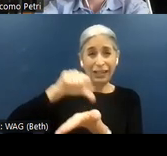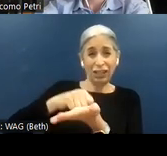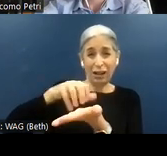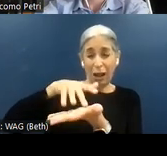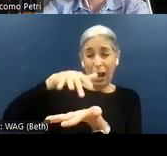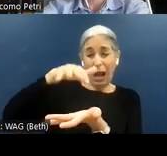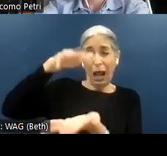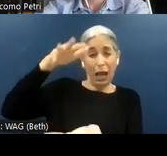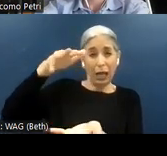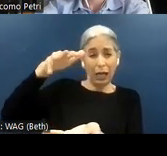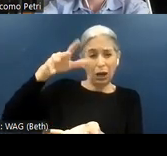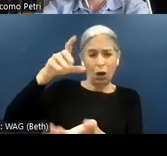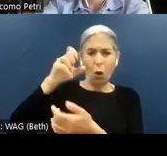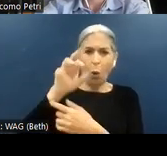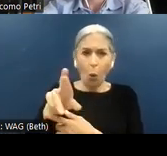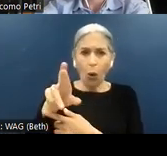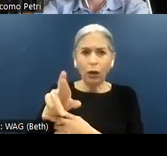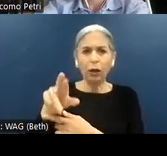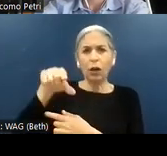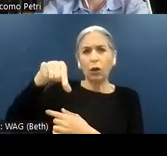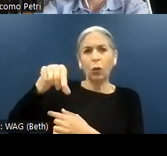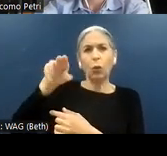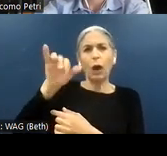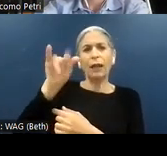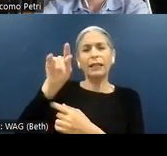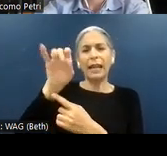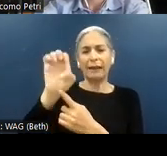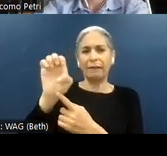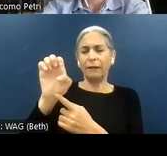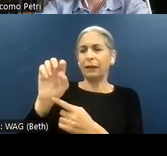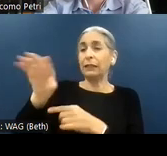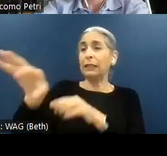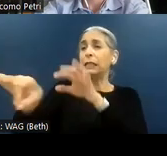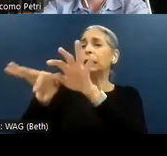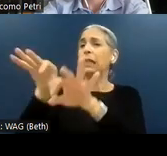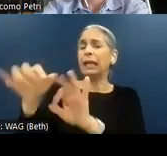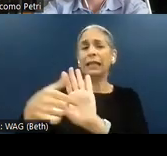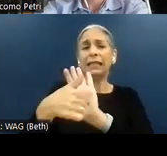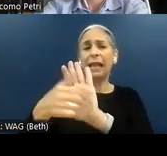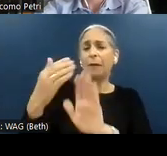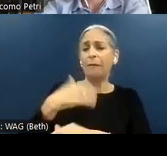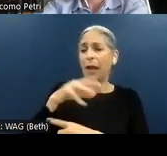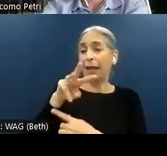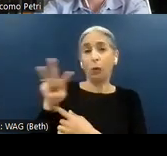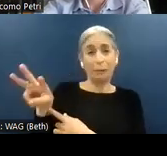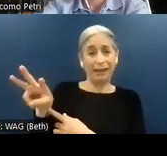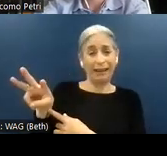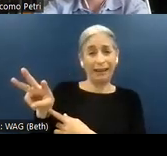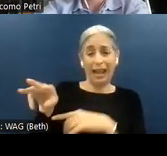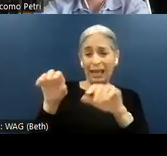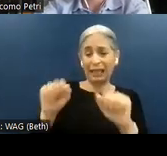a qualitative audit, so just selecting a representative sample of my website so I can focus on the